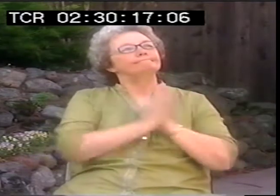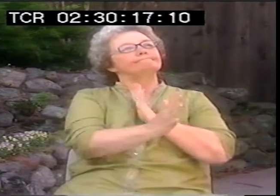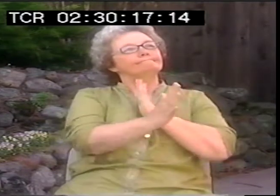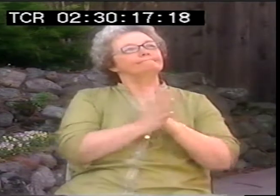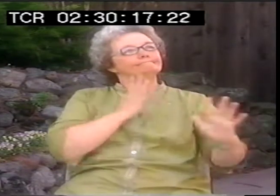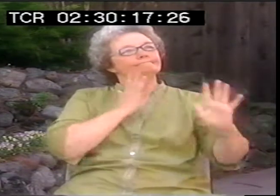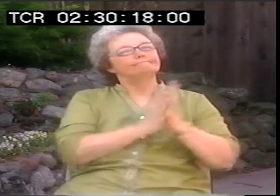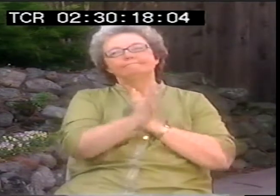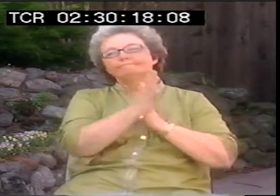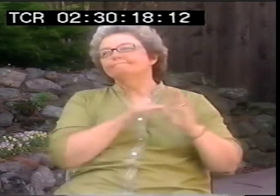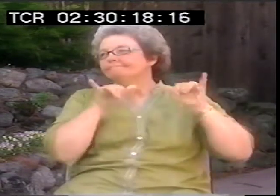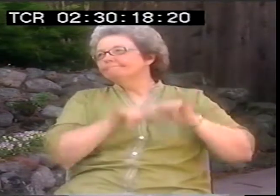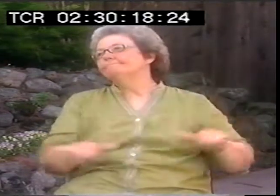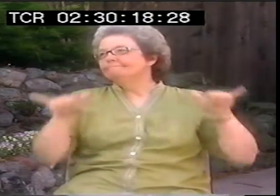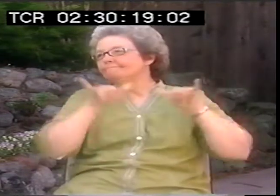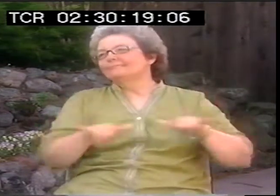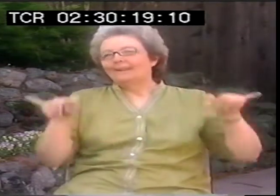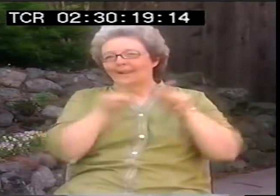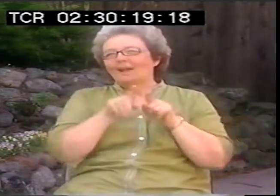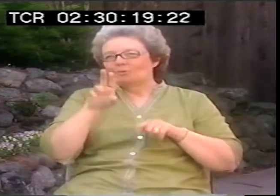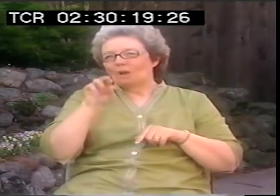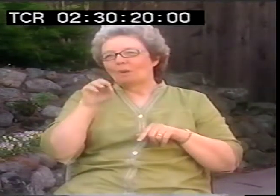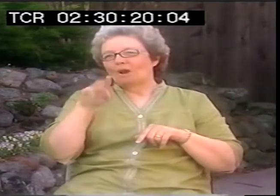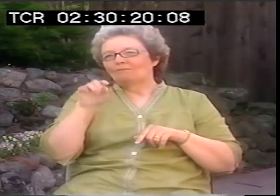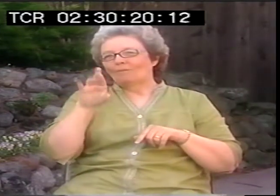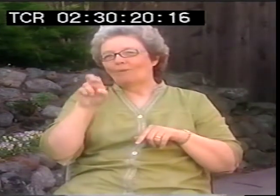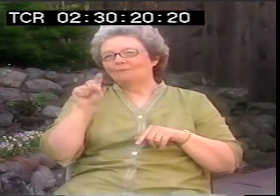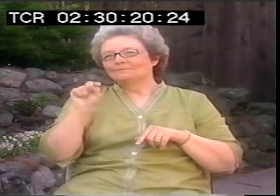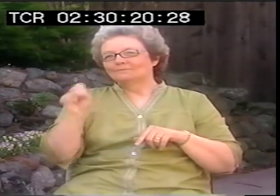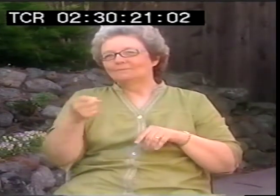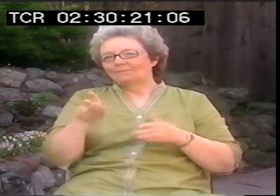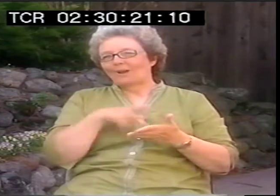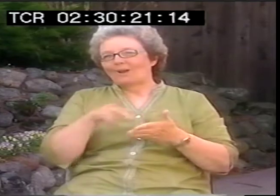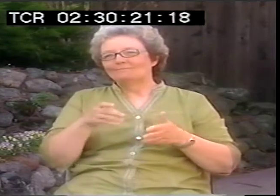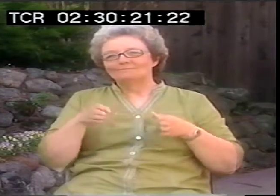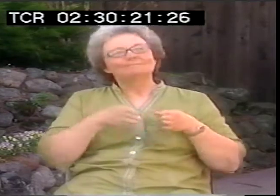We can follow the status quo and go along our merry way, just